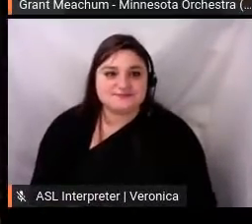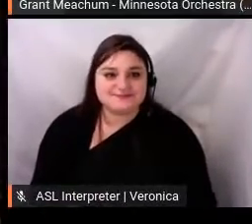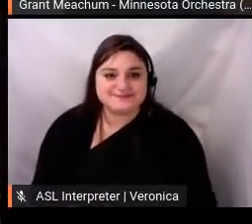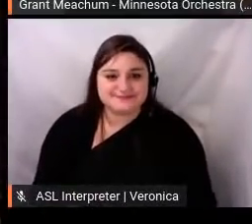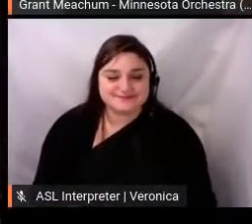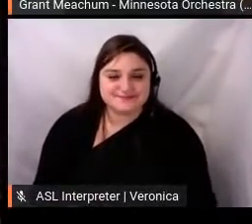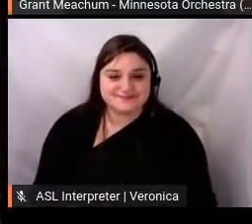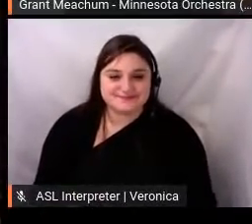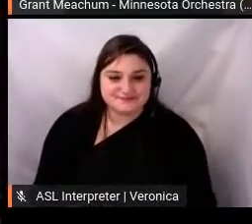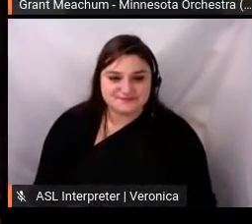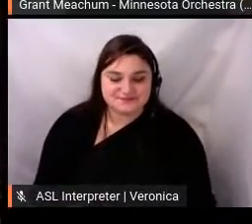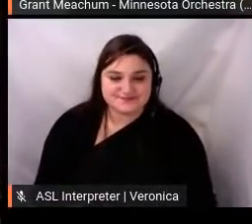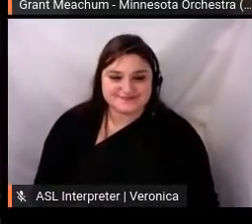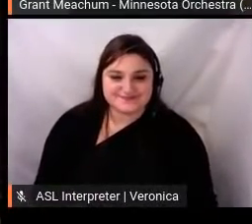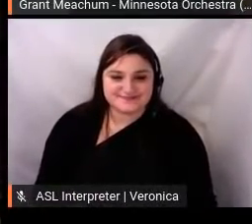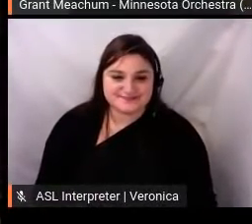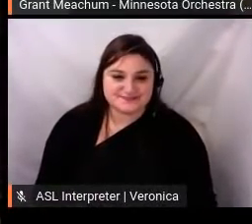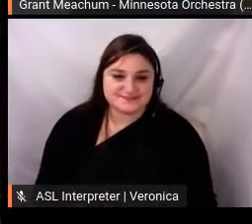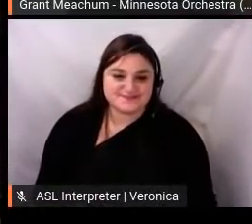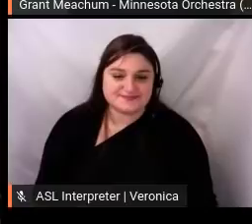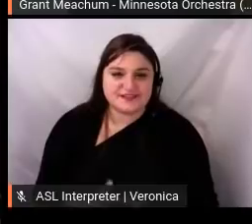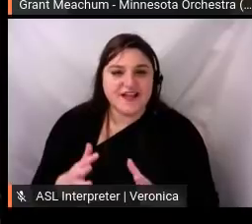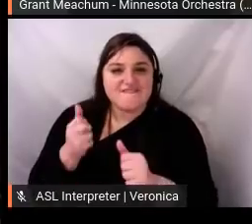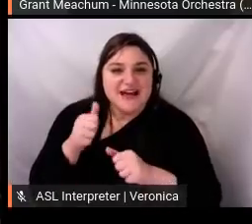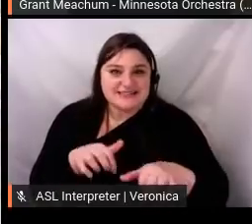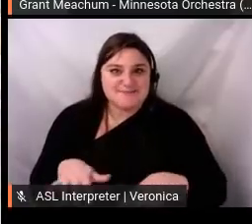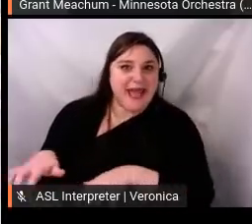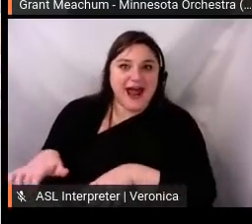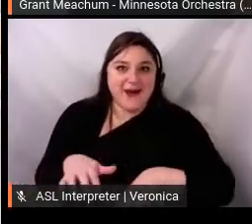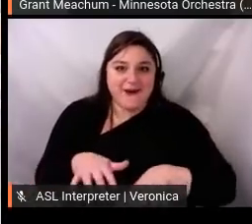(upbeat, very fast piano, jaunty)